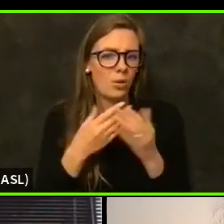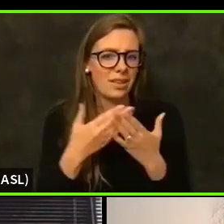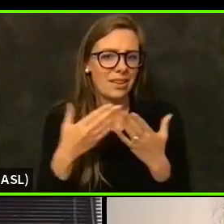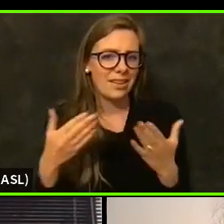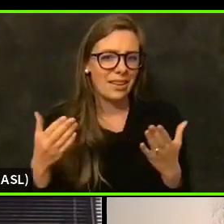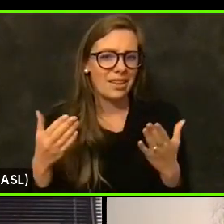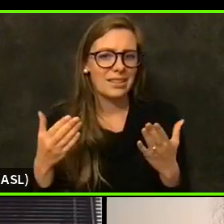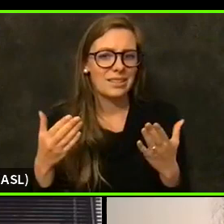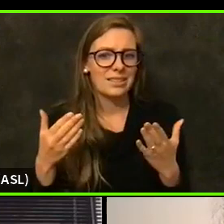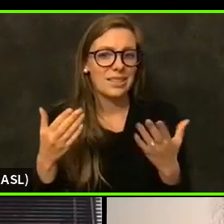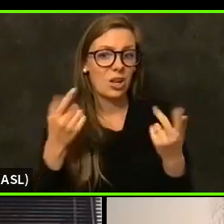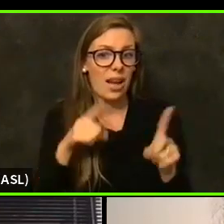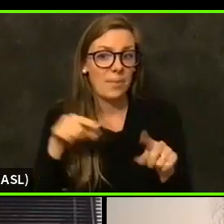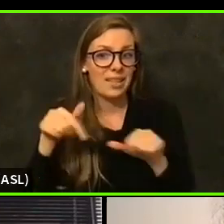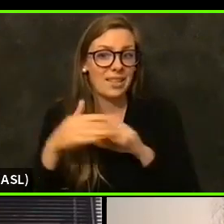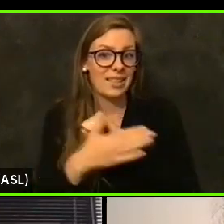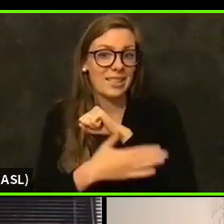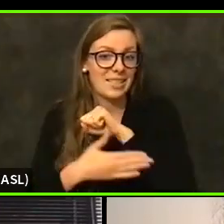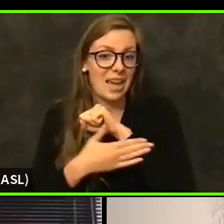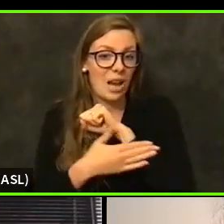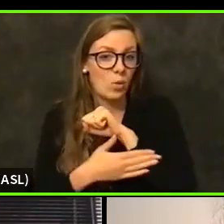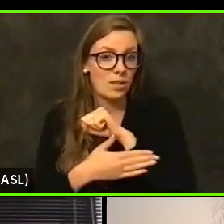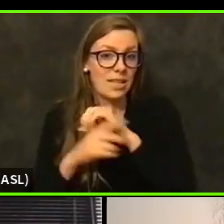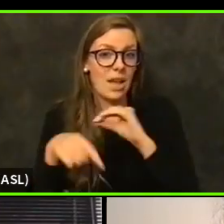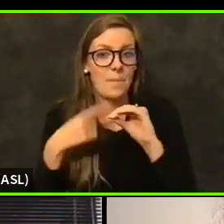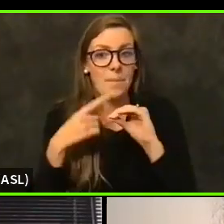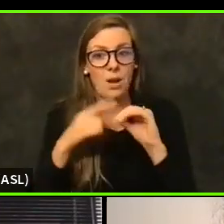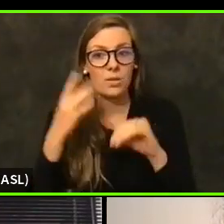or doctora Baldwin can say about the California variant at this point?